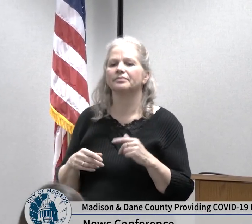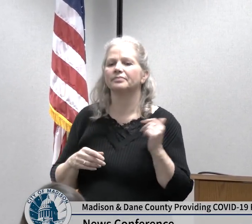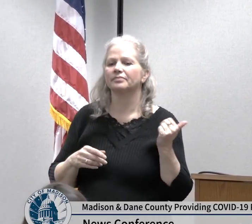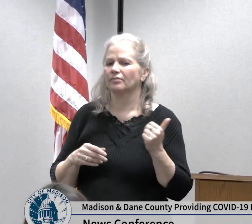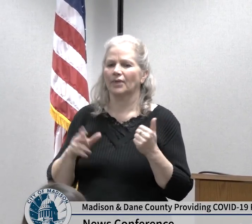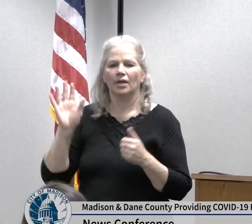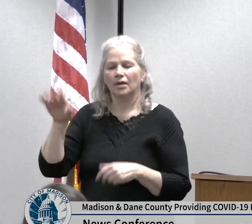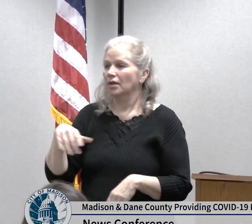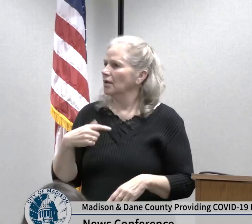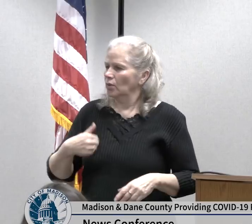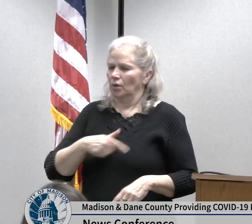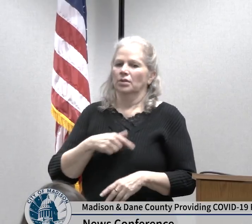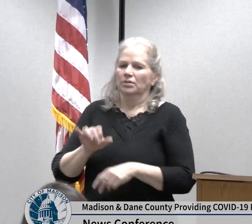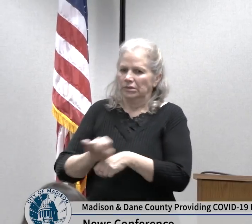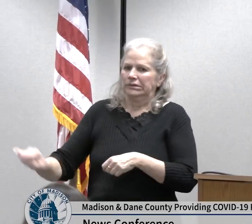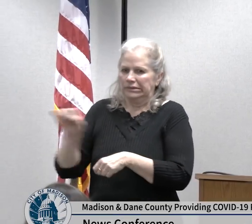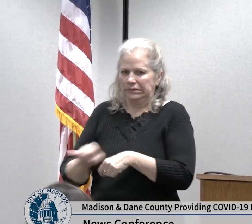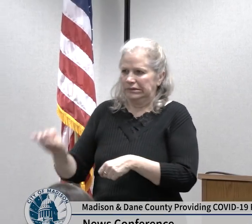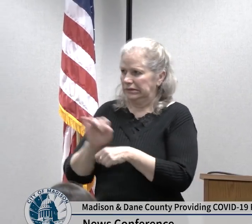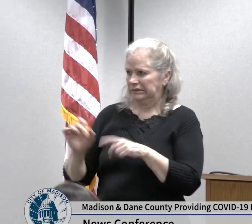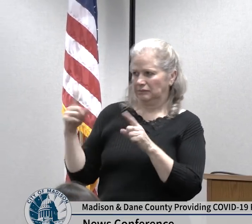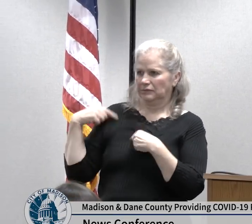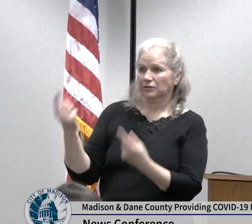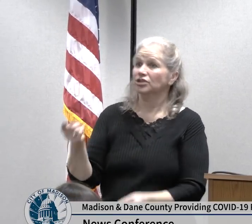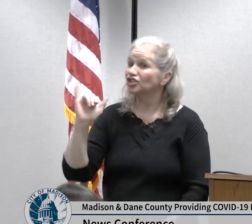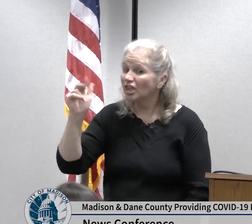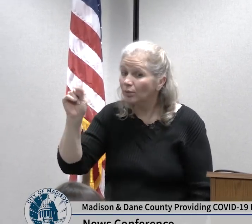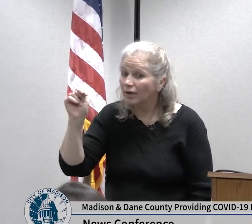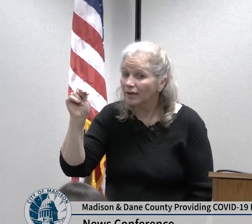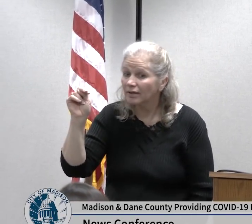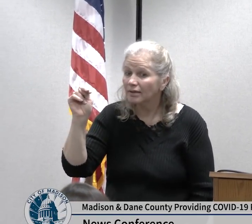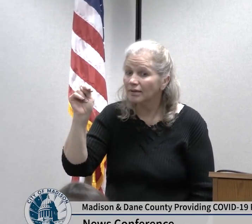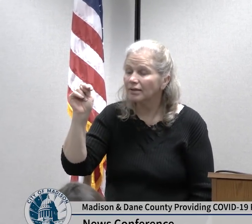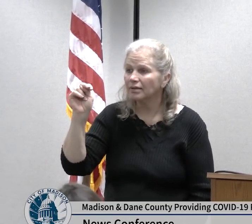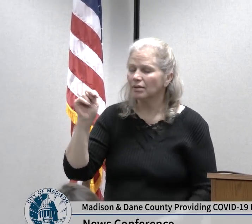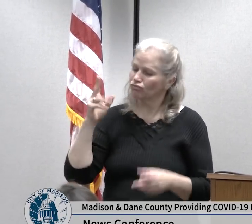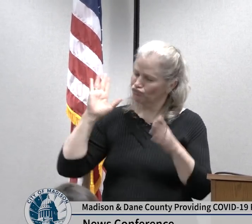coronavirus as you can see collaboration and coordination with our partners has